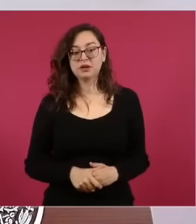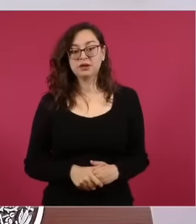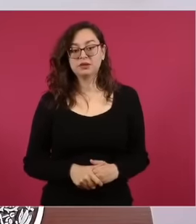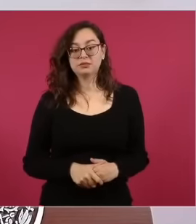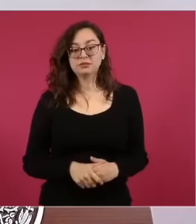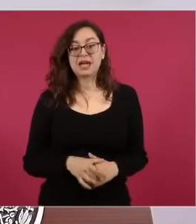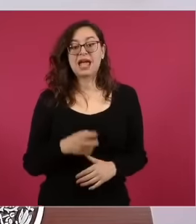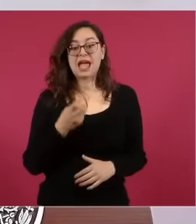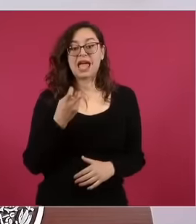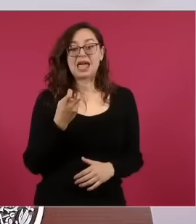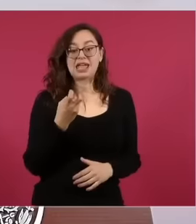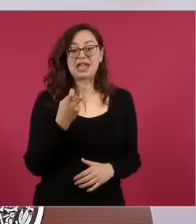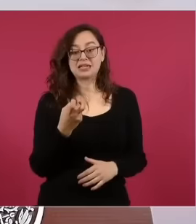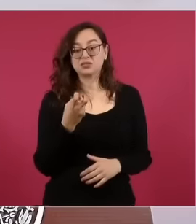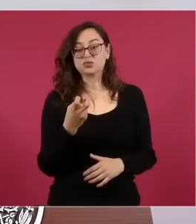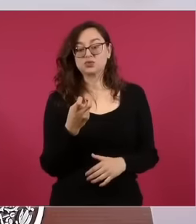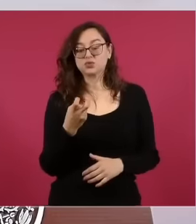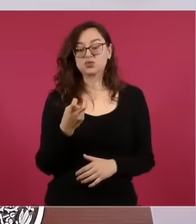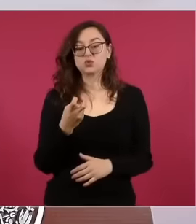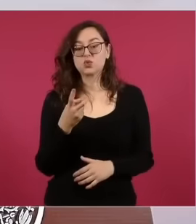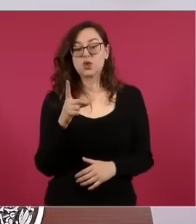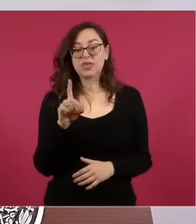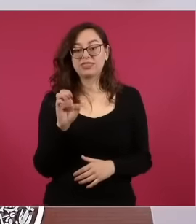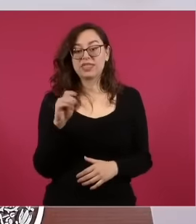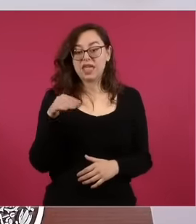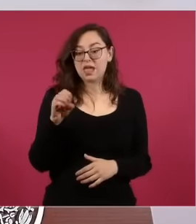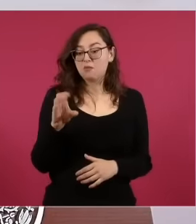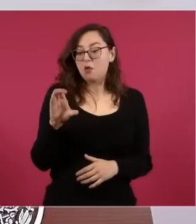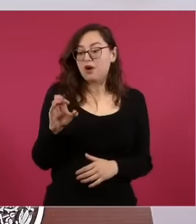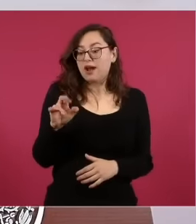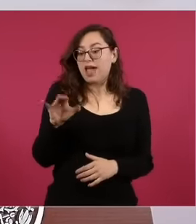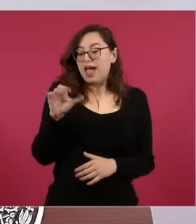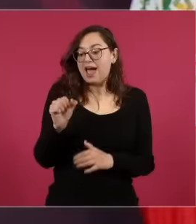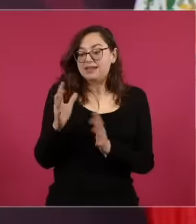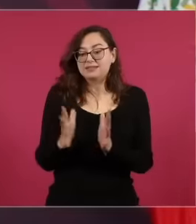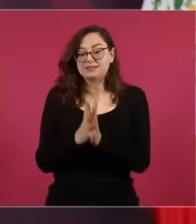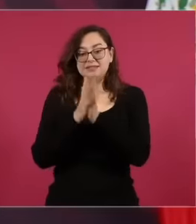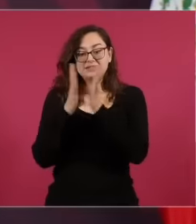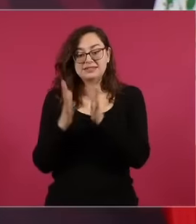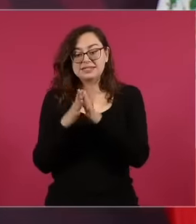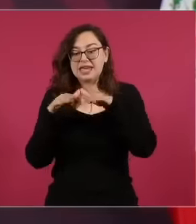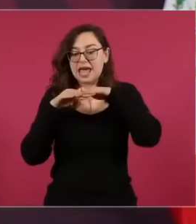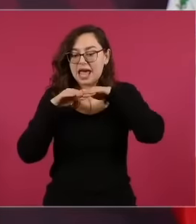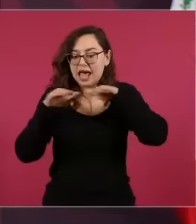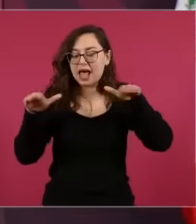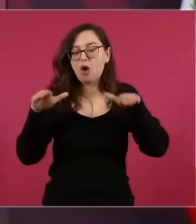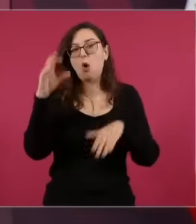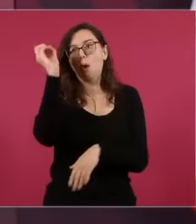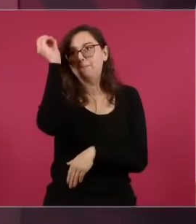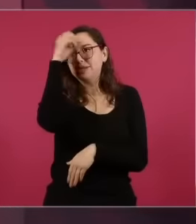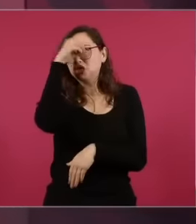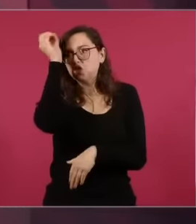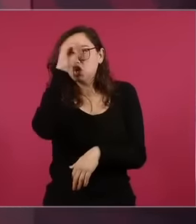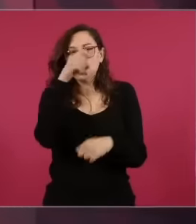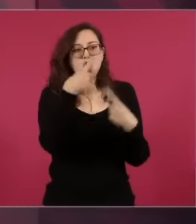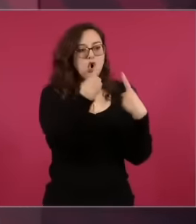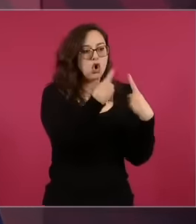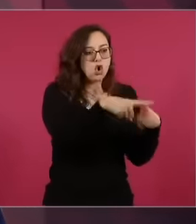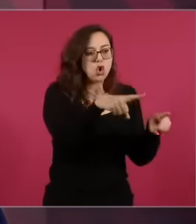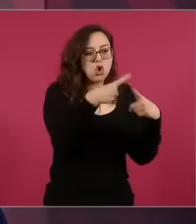democracy, plurality, the right to dissent